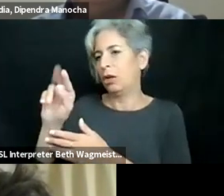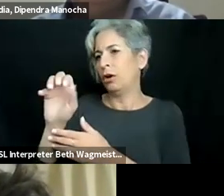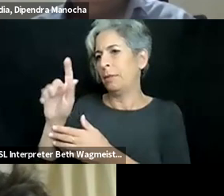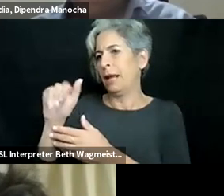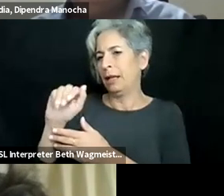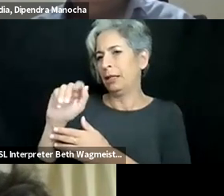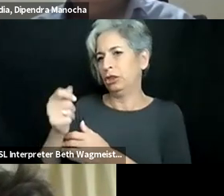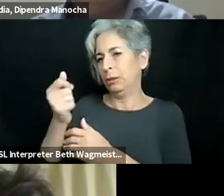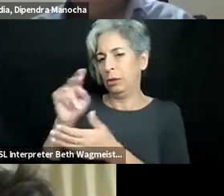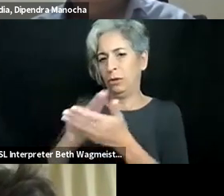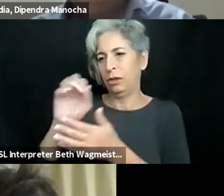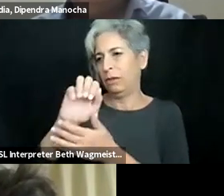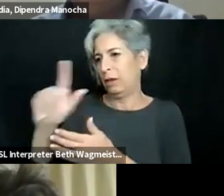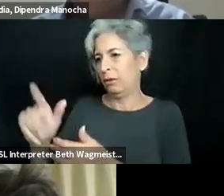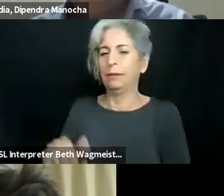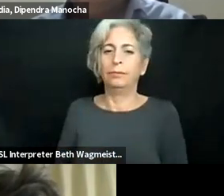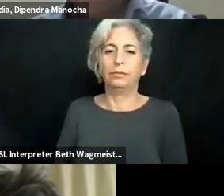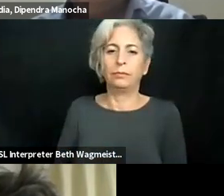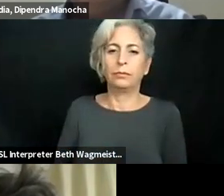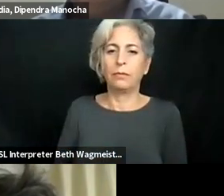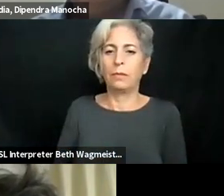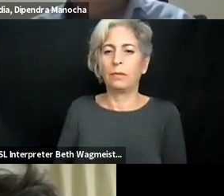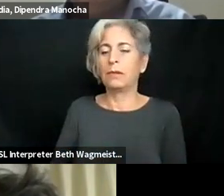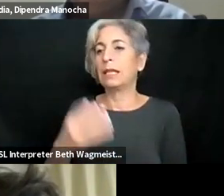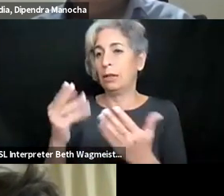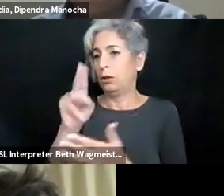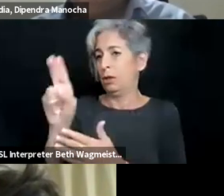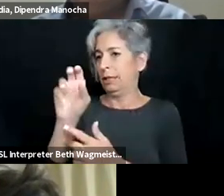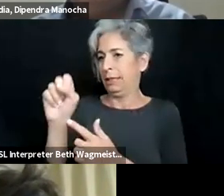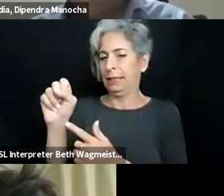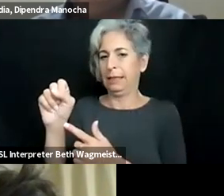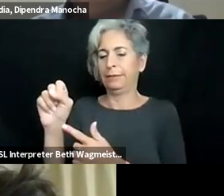name is Keith Hays, I am the I.T. accessibility coordinator